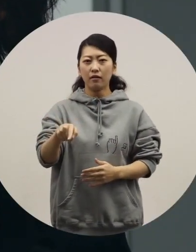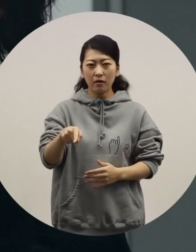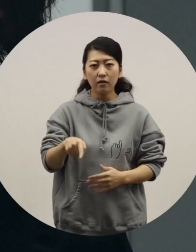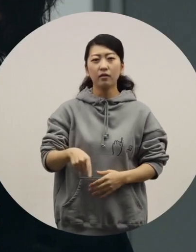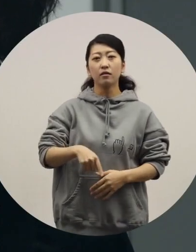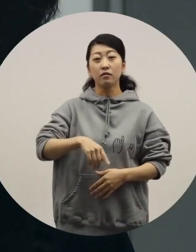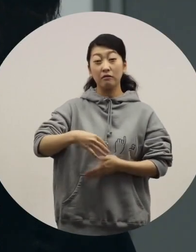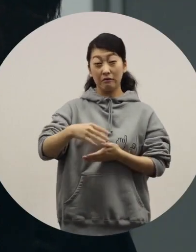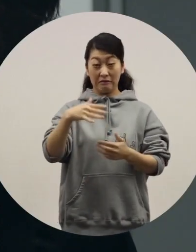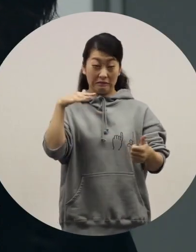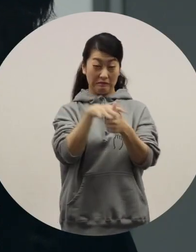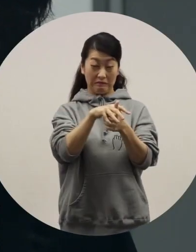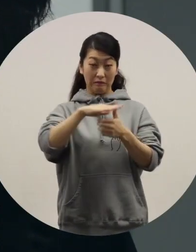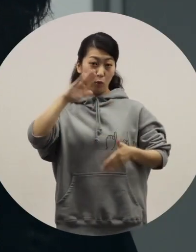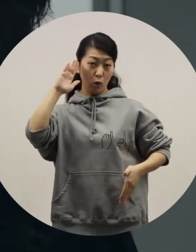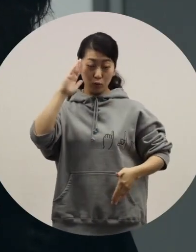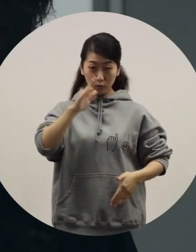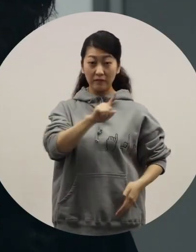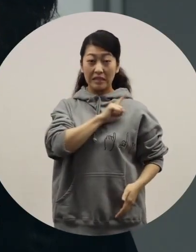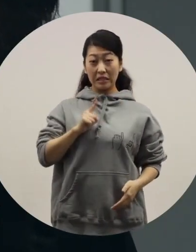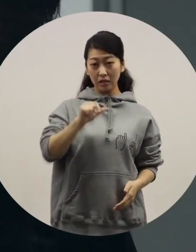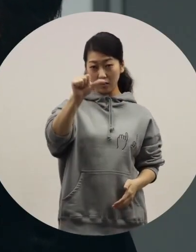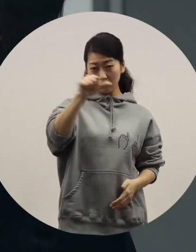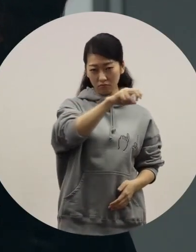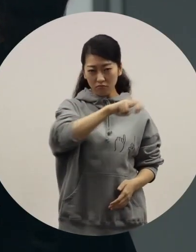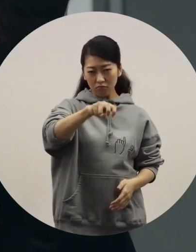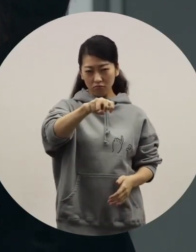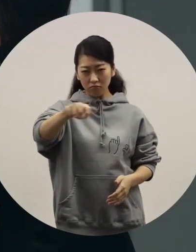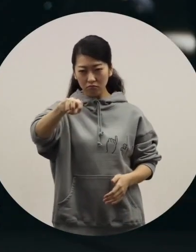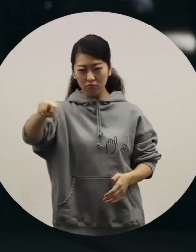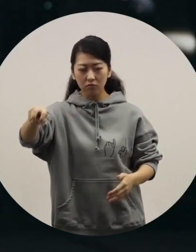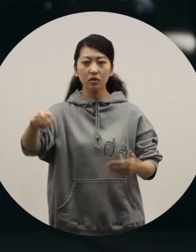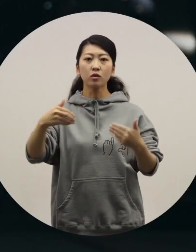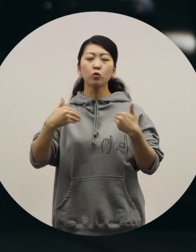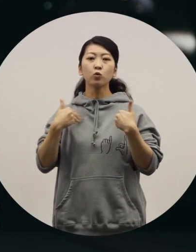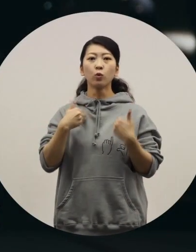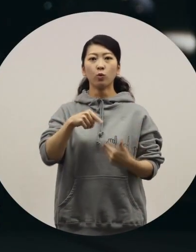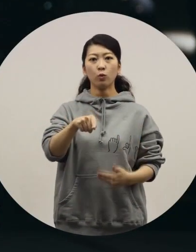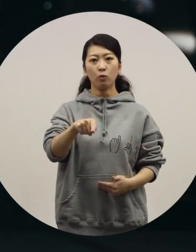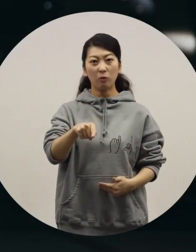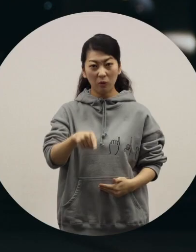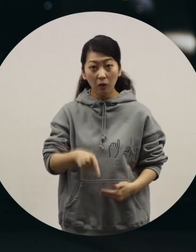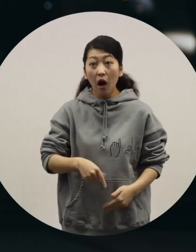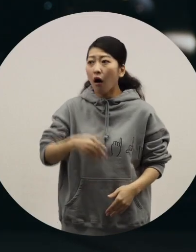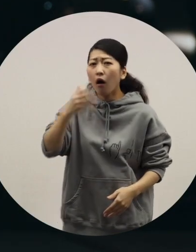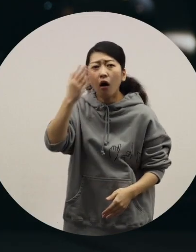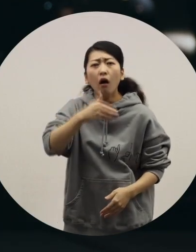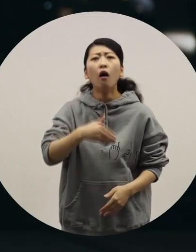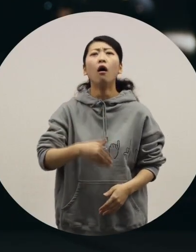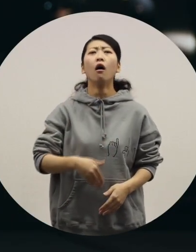Popular models do five jobs a day. [Toriyama] Wow. -[Ochiai] Really?